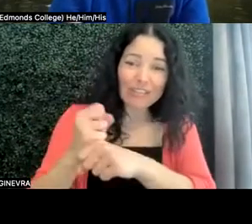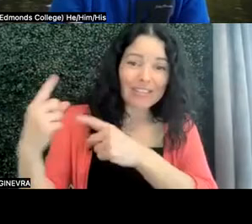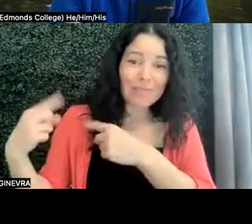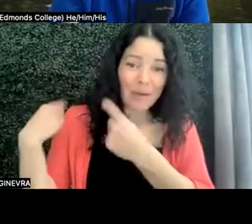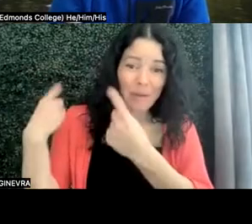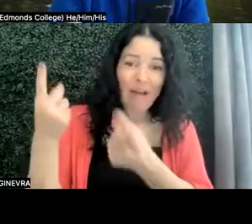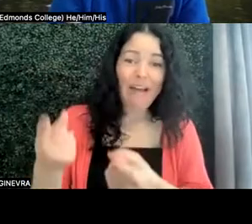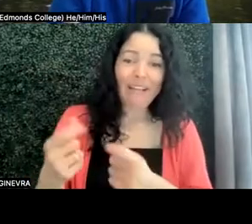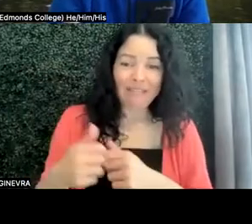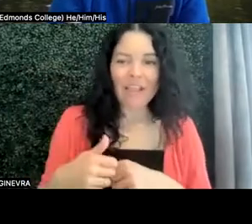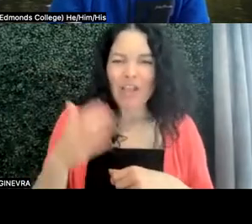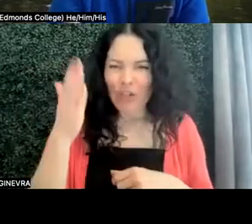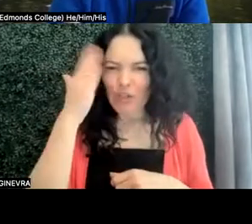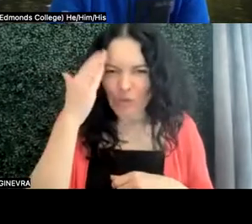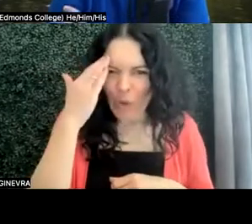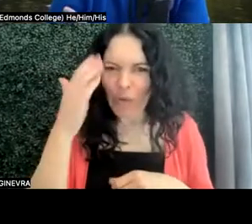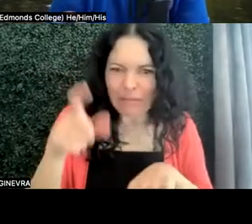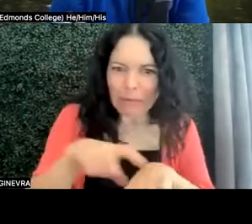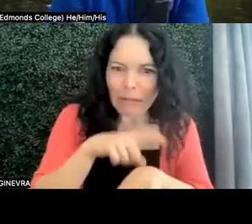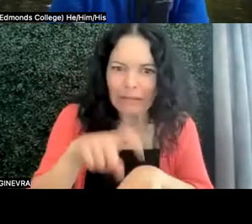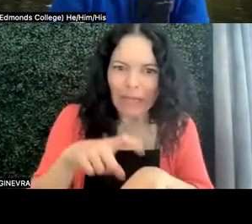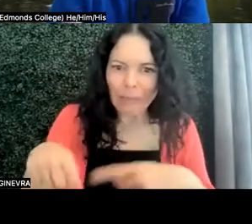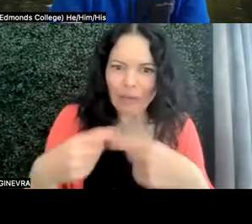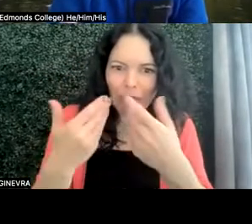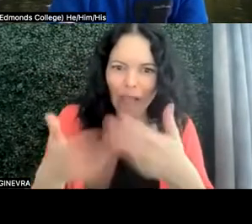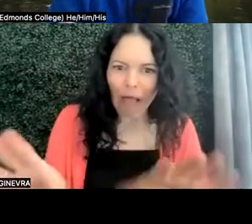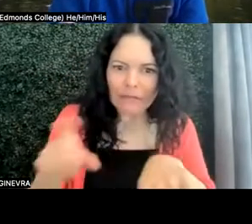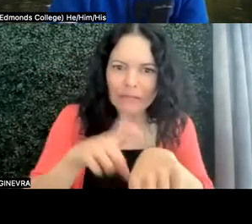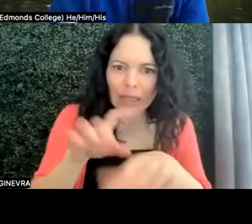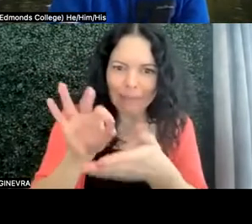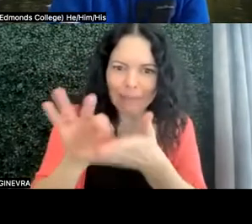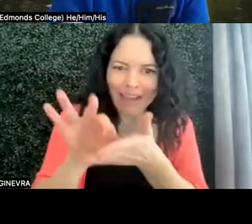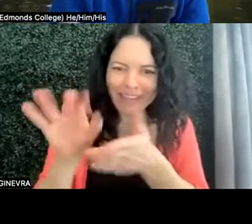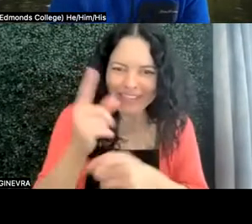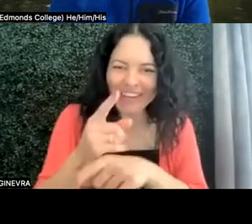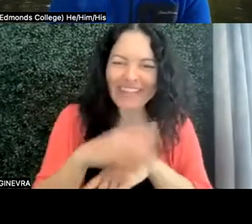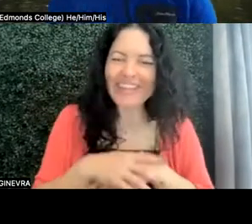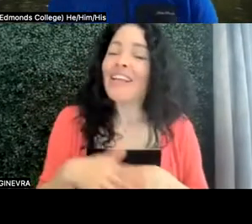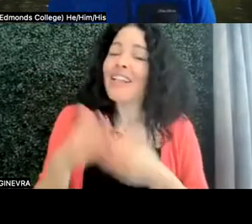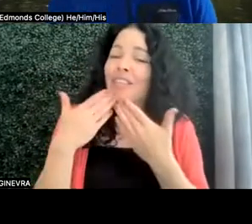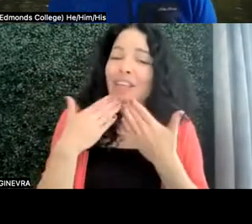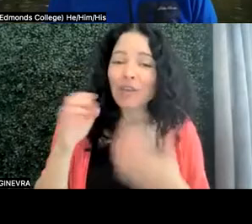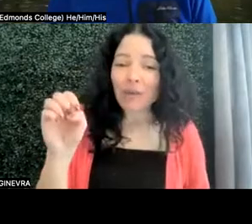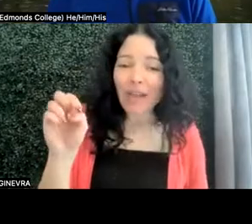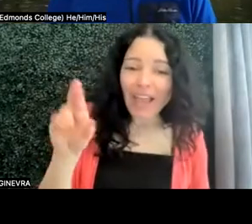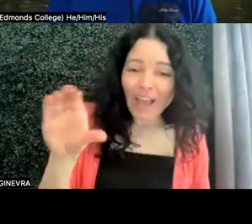You know it's been a while if you've lost track of time. Yeah, and I want to thank Eric for asking me to come.